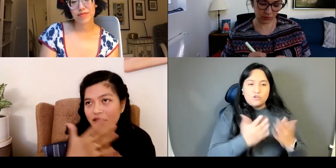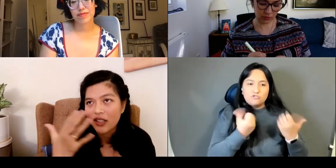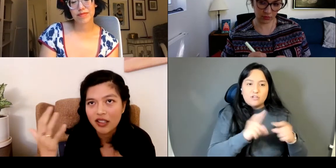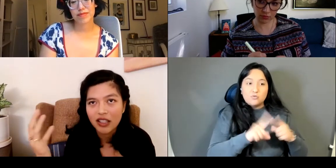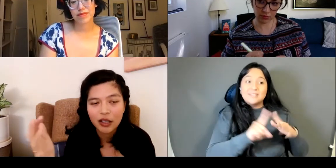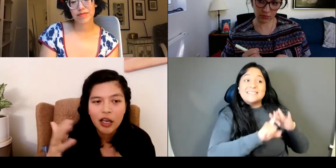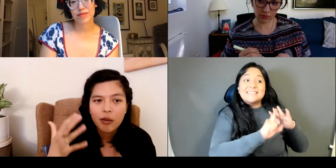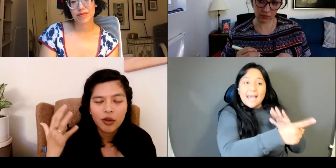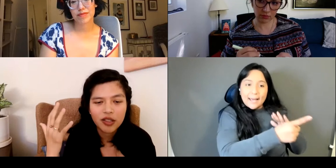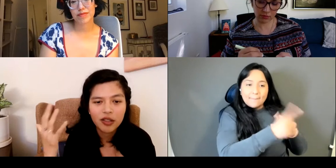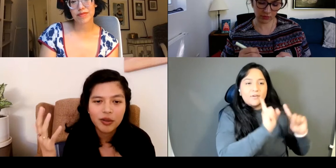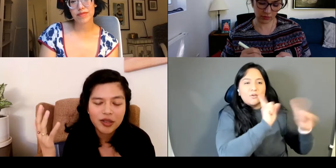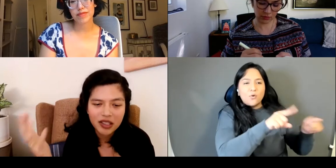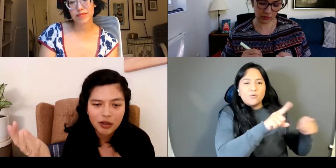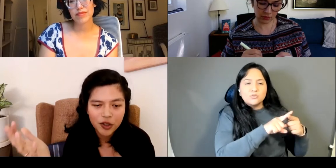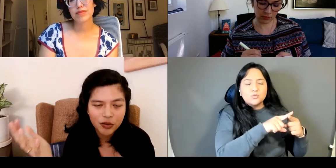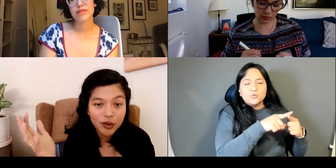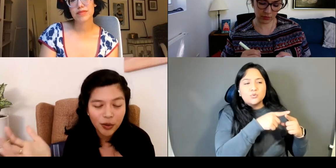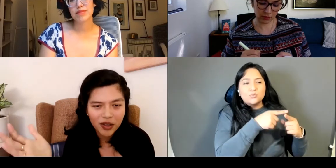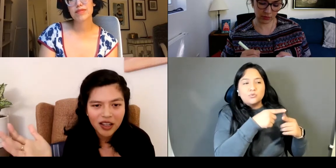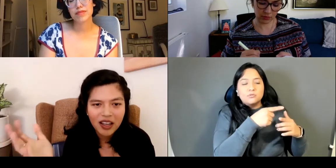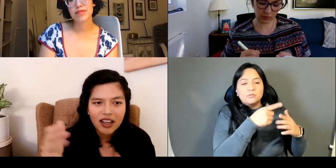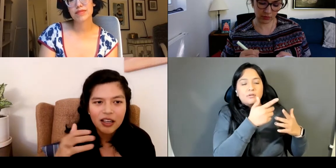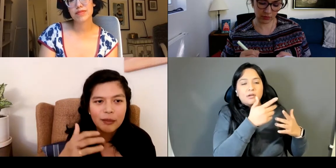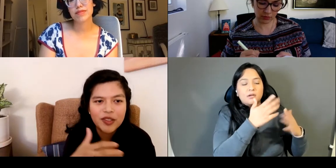devastated like post colonial city where she was born.